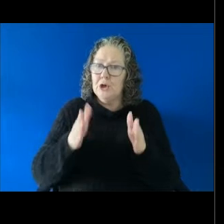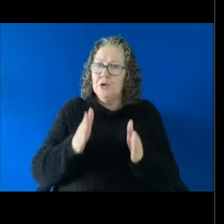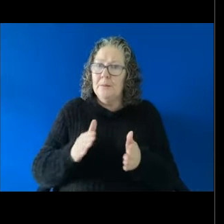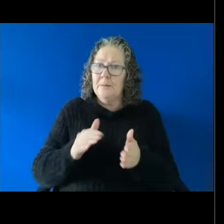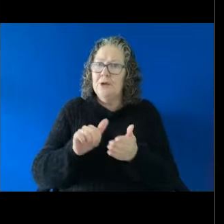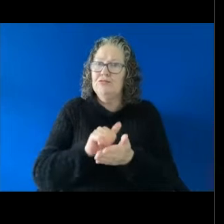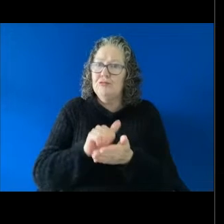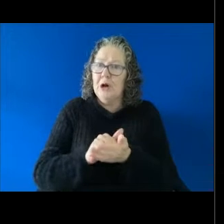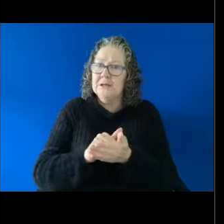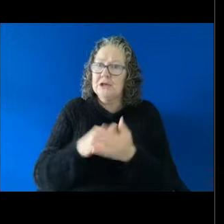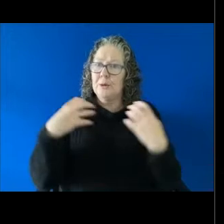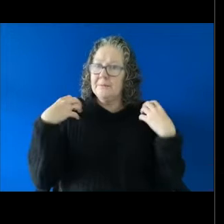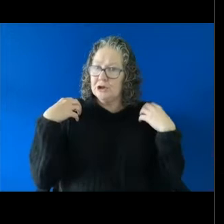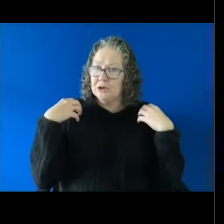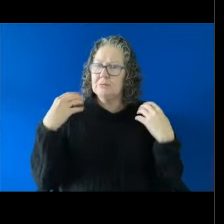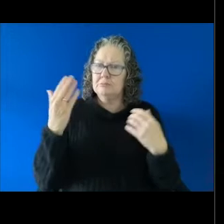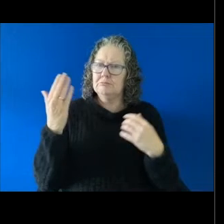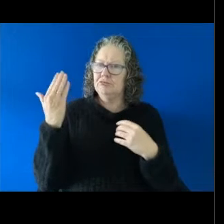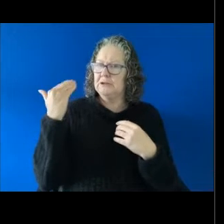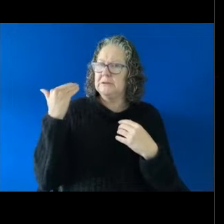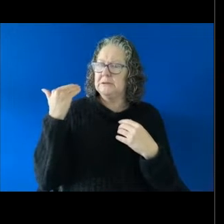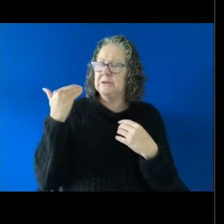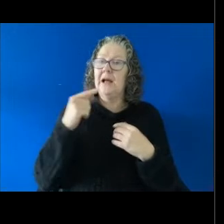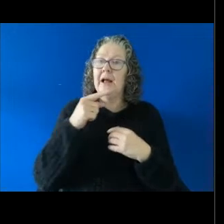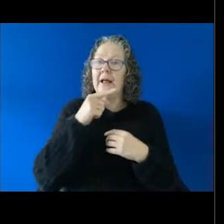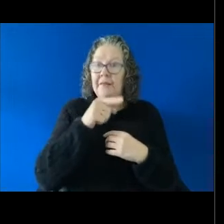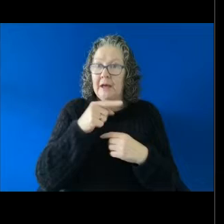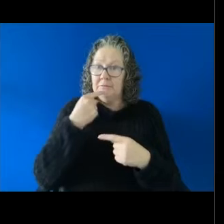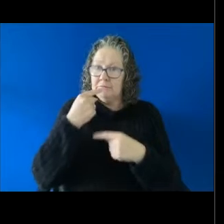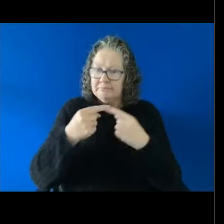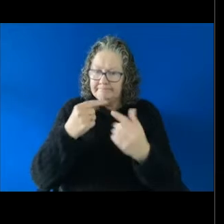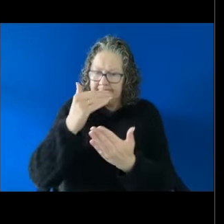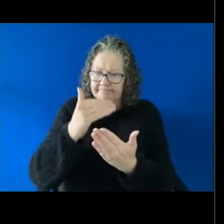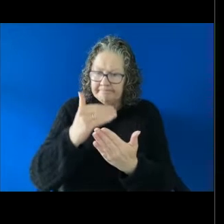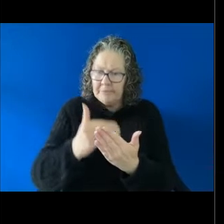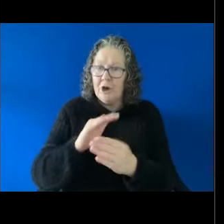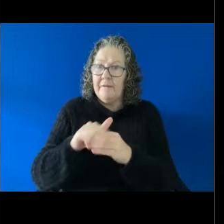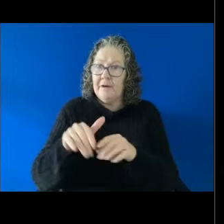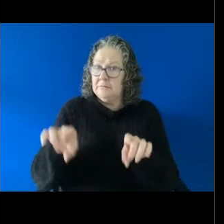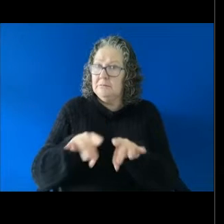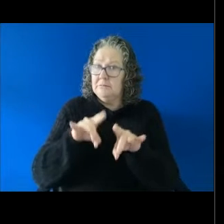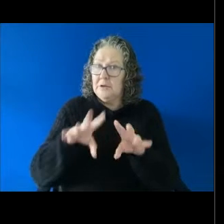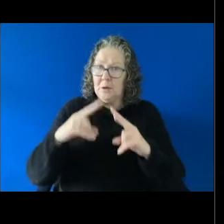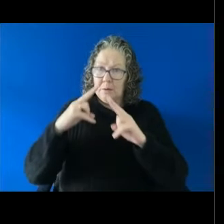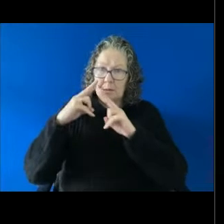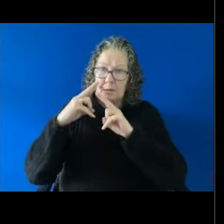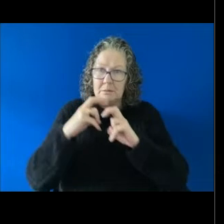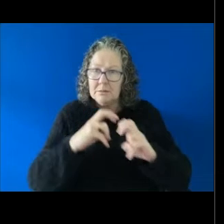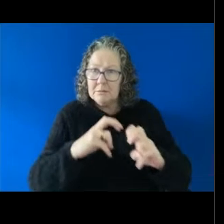and it outlines the results of a national inquiry into sexual harassment in the workplace. So it's